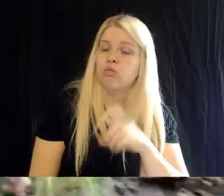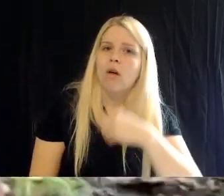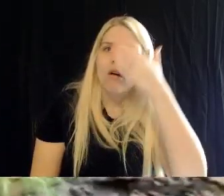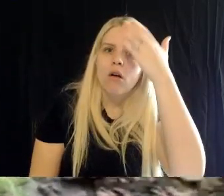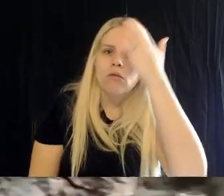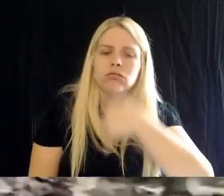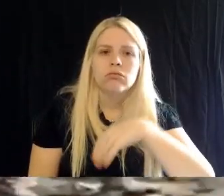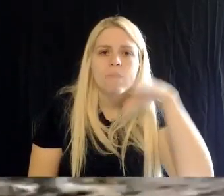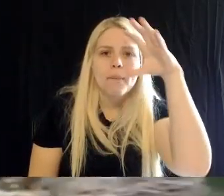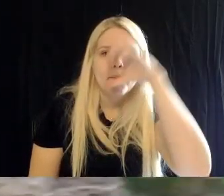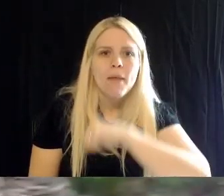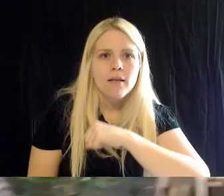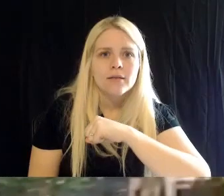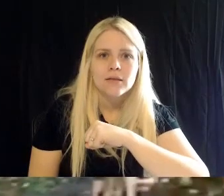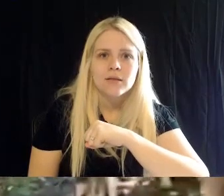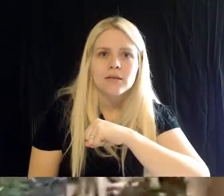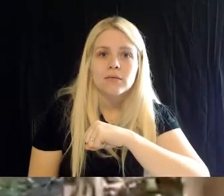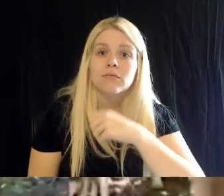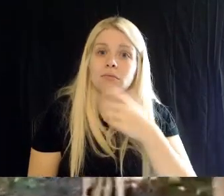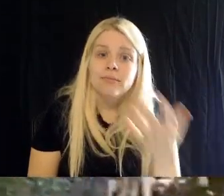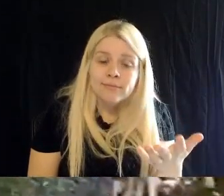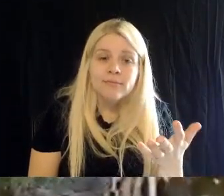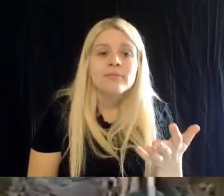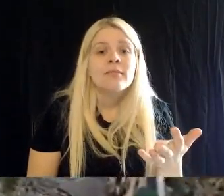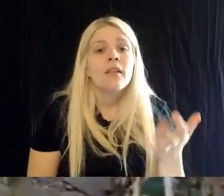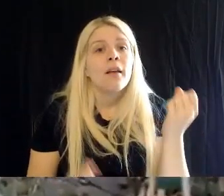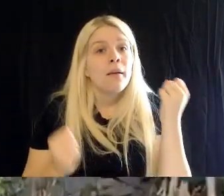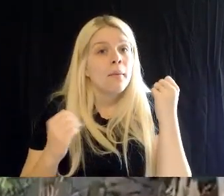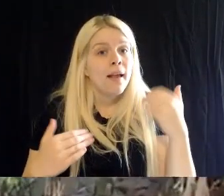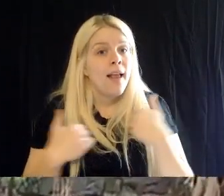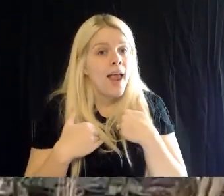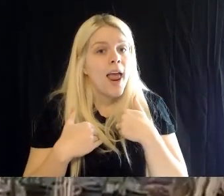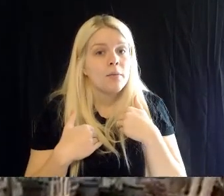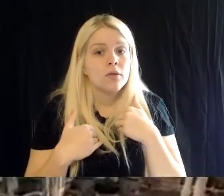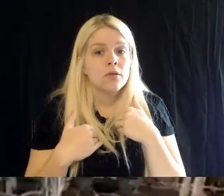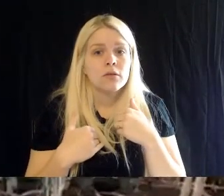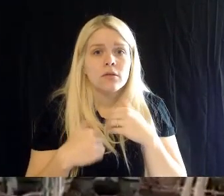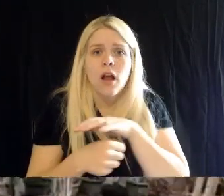because you know a lot of the animals are on the perimeter. So, do make an